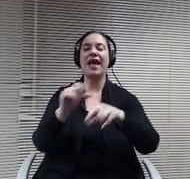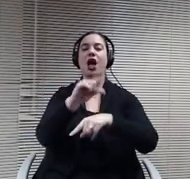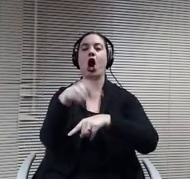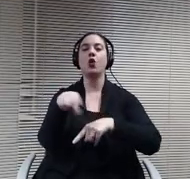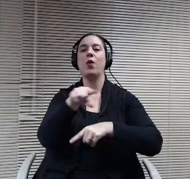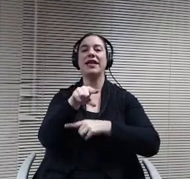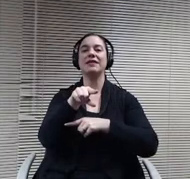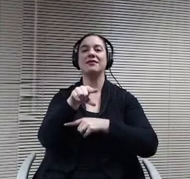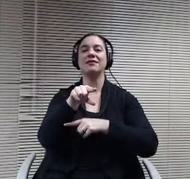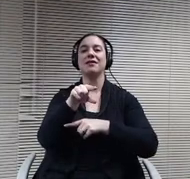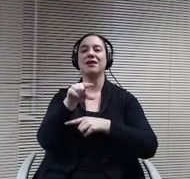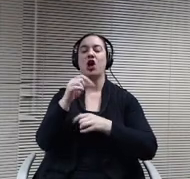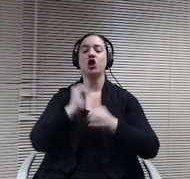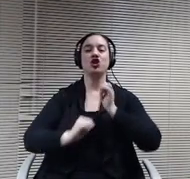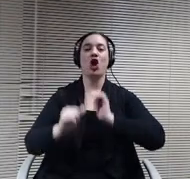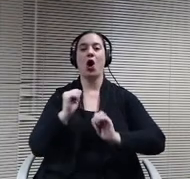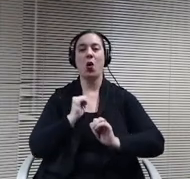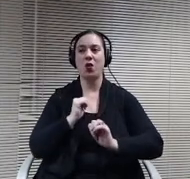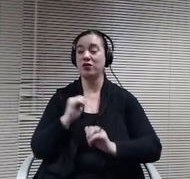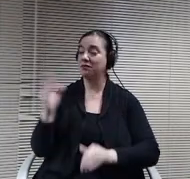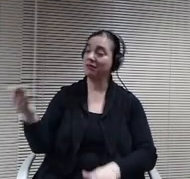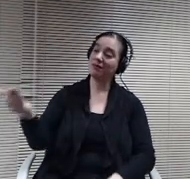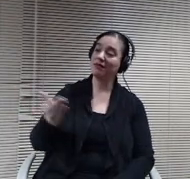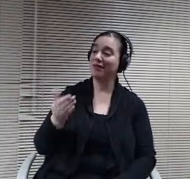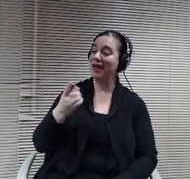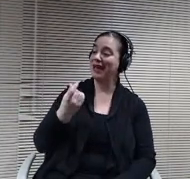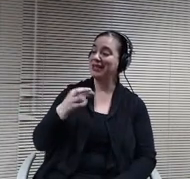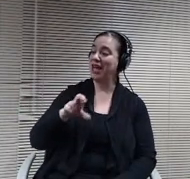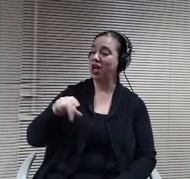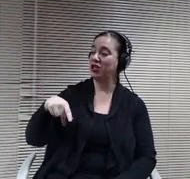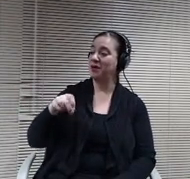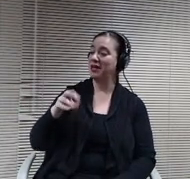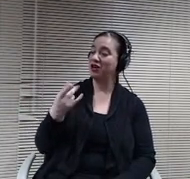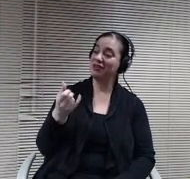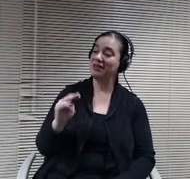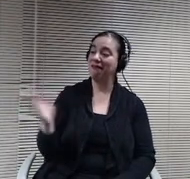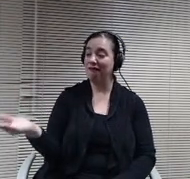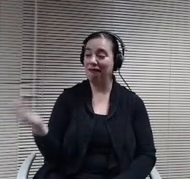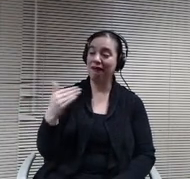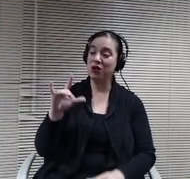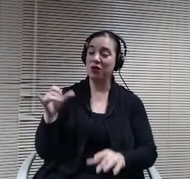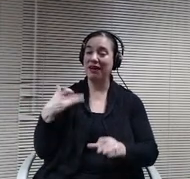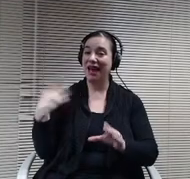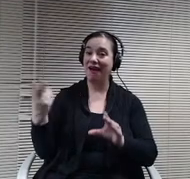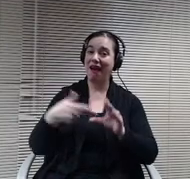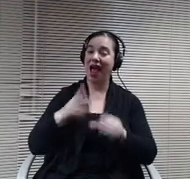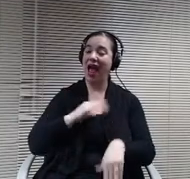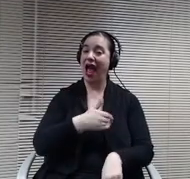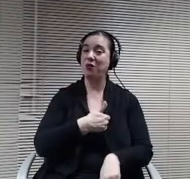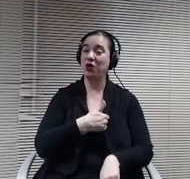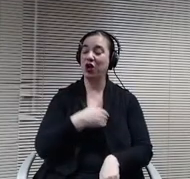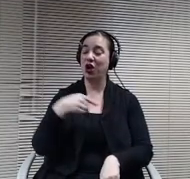Doctor Peterson any point if he wants to send us some of those things, we could be part of. Those are quiz, but that's a fun